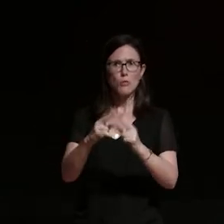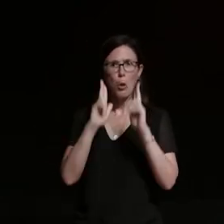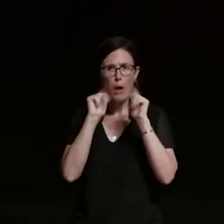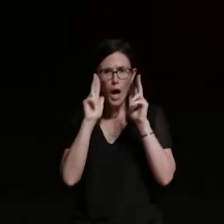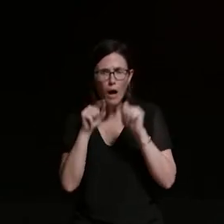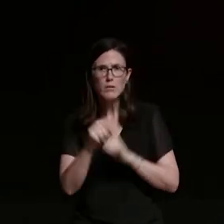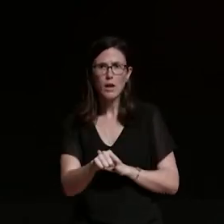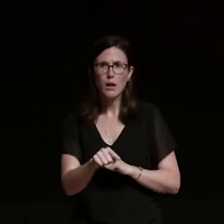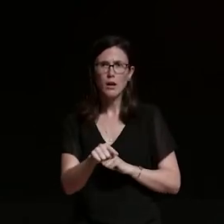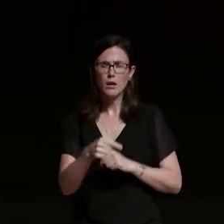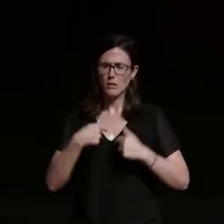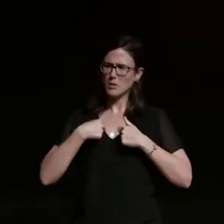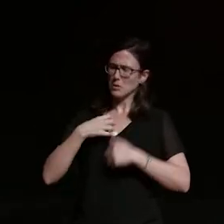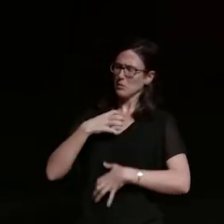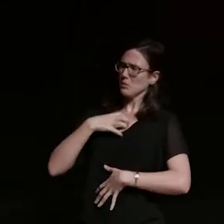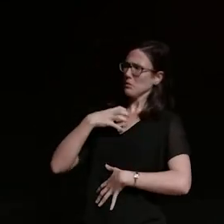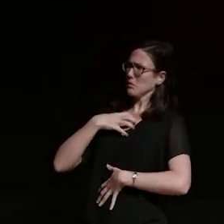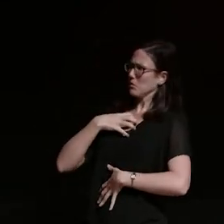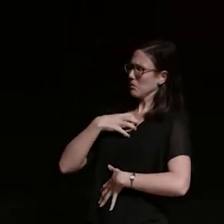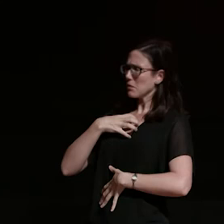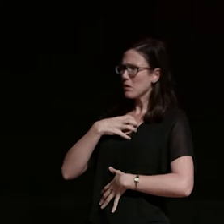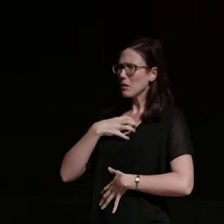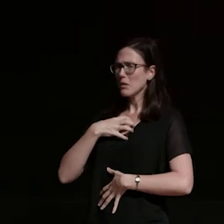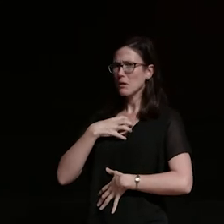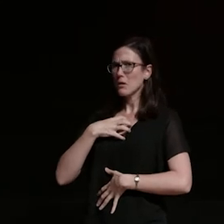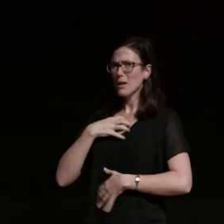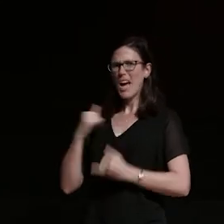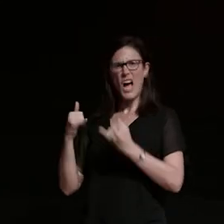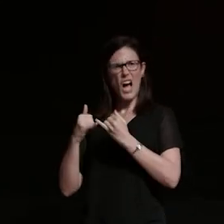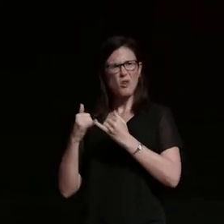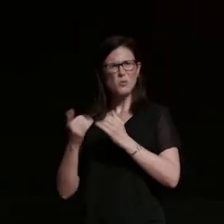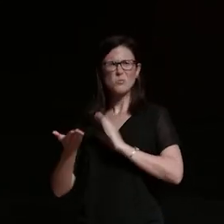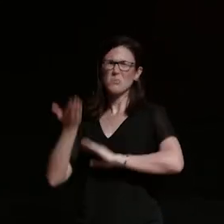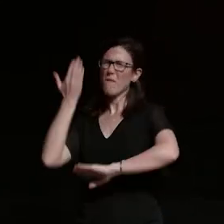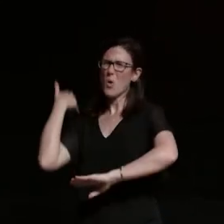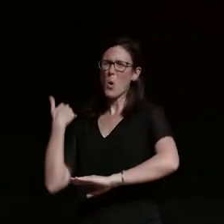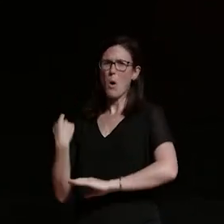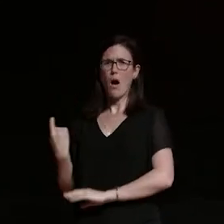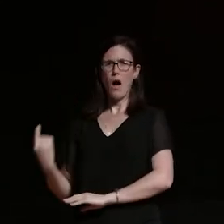us because my uncle kind of isolated himself years ago he and his wife moved out to caminha